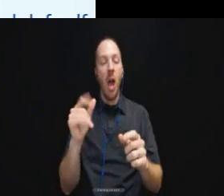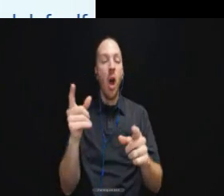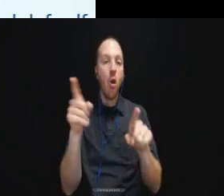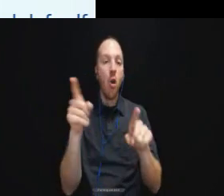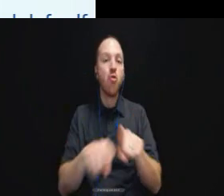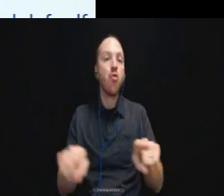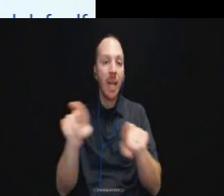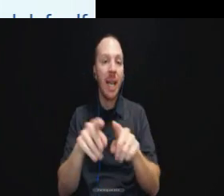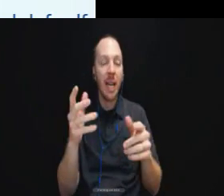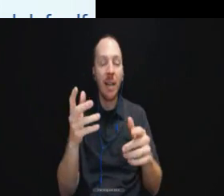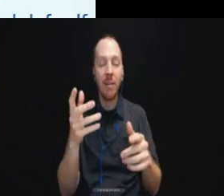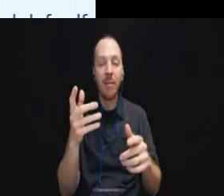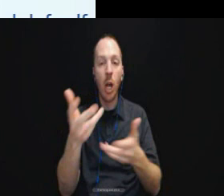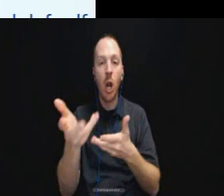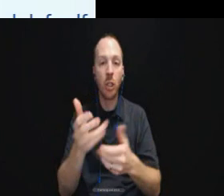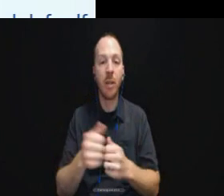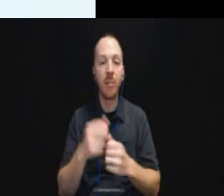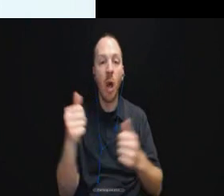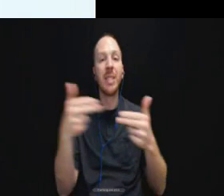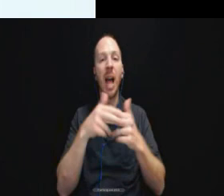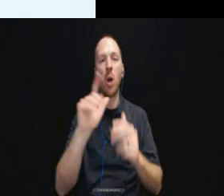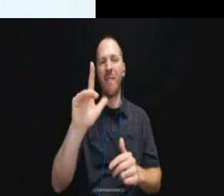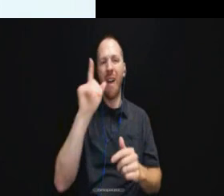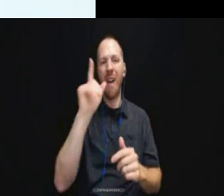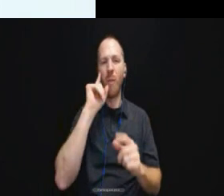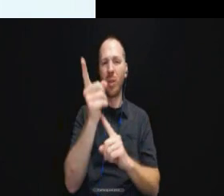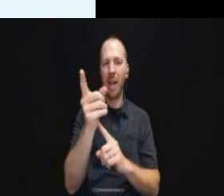Black to slide 25 for a second.